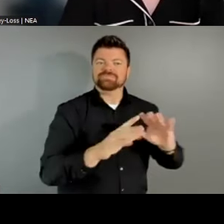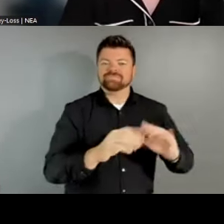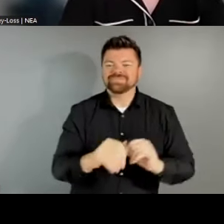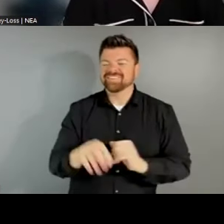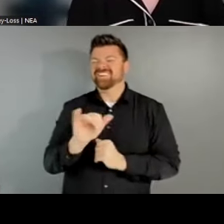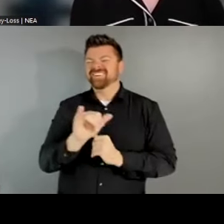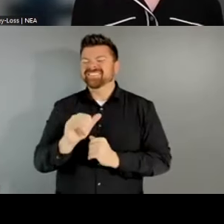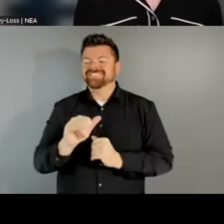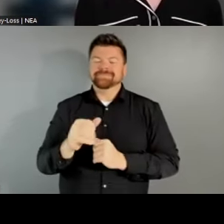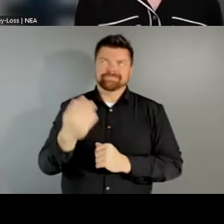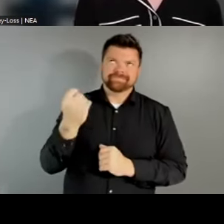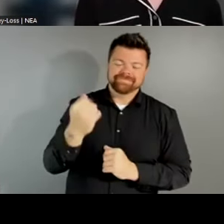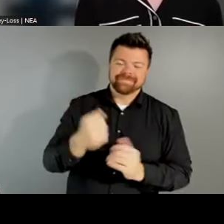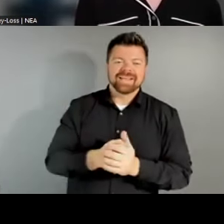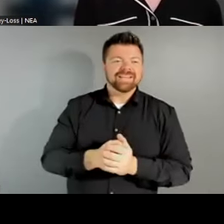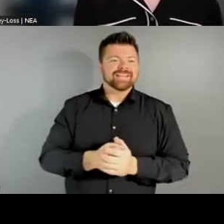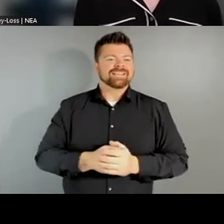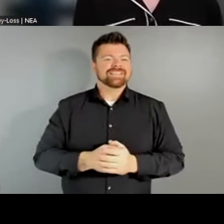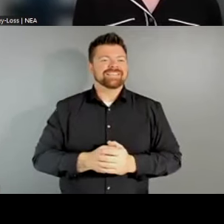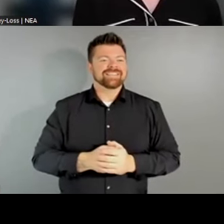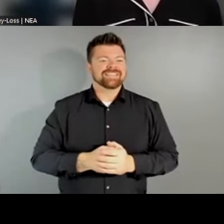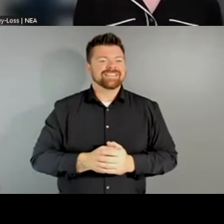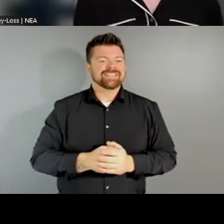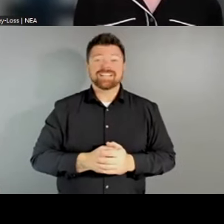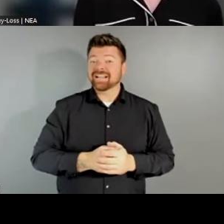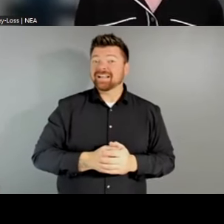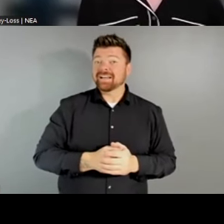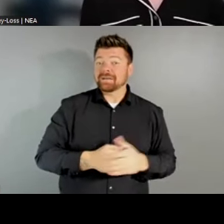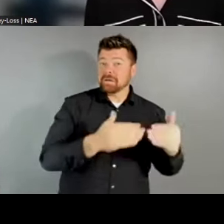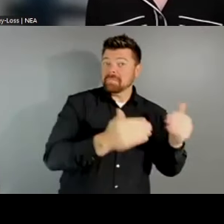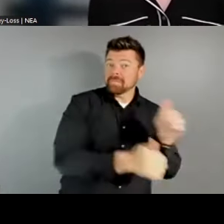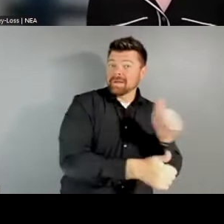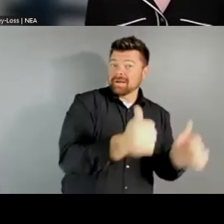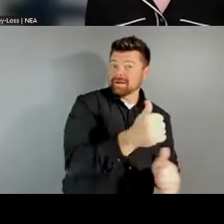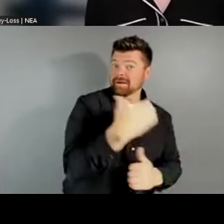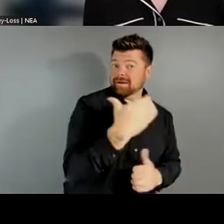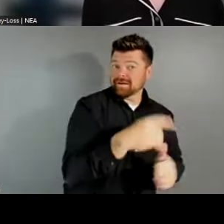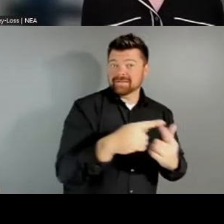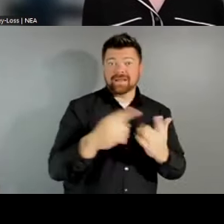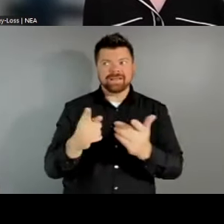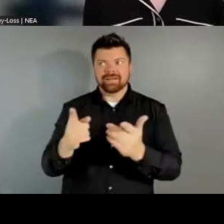but there is sometimes distance between public officials and the actual public. So making sure